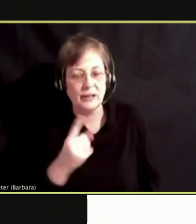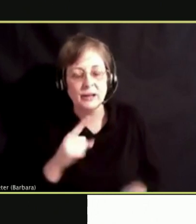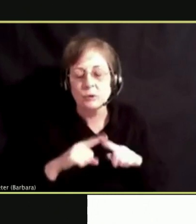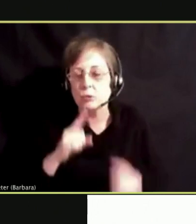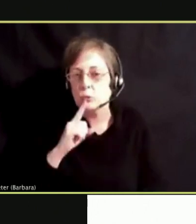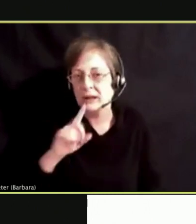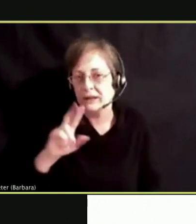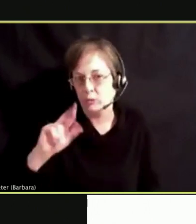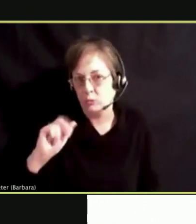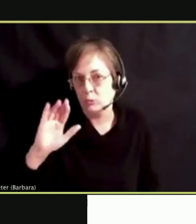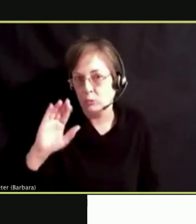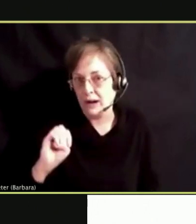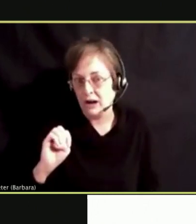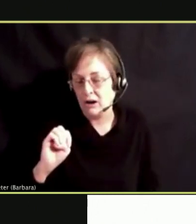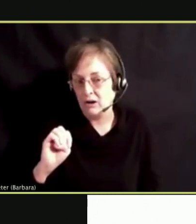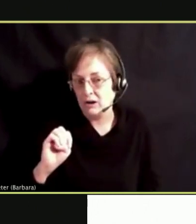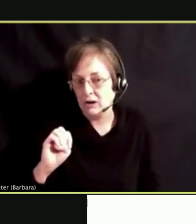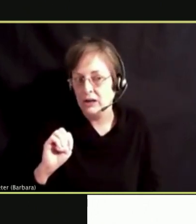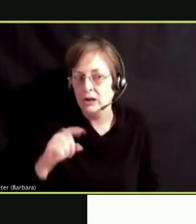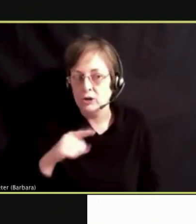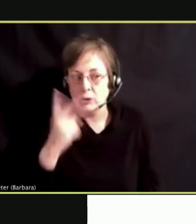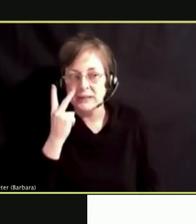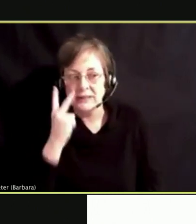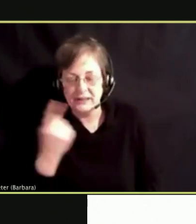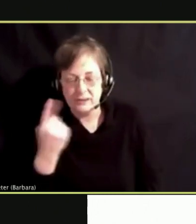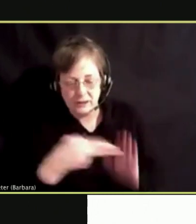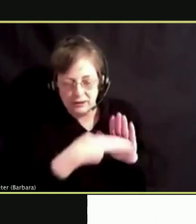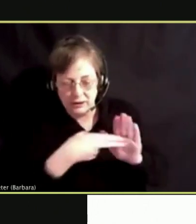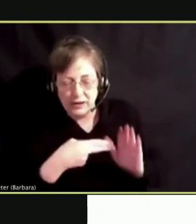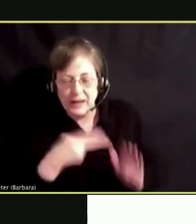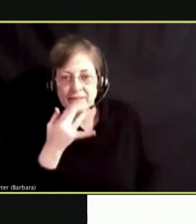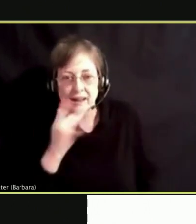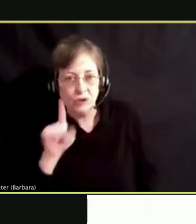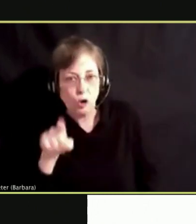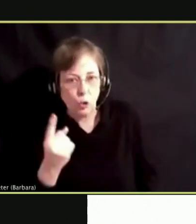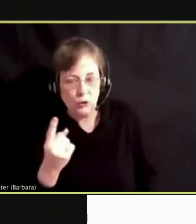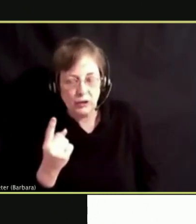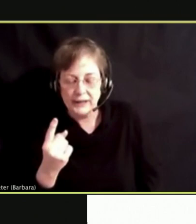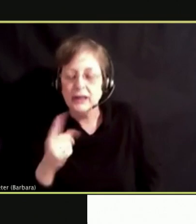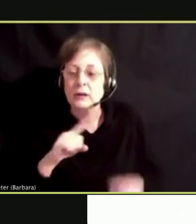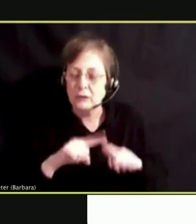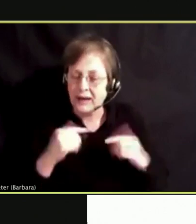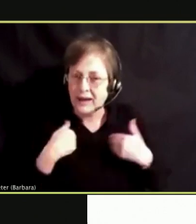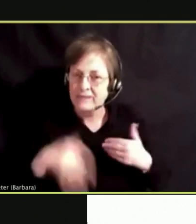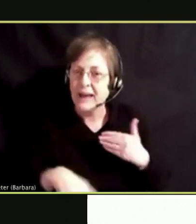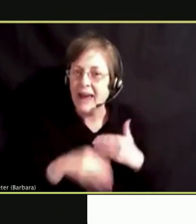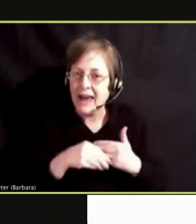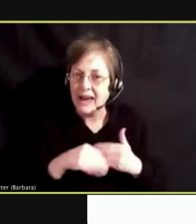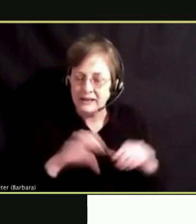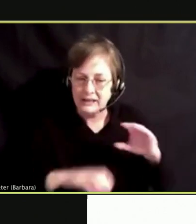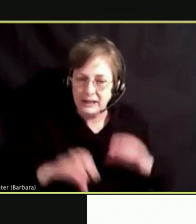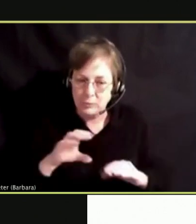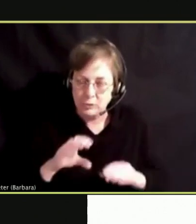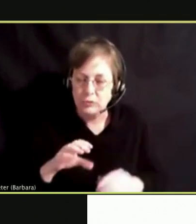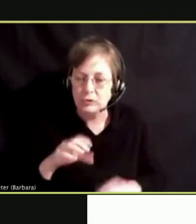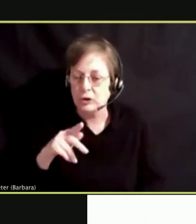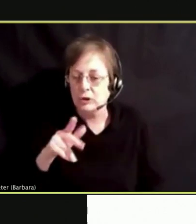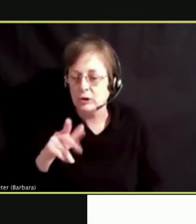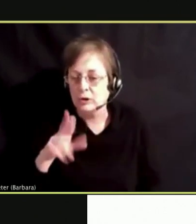EVEN IF YOU SEE SOMETHING THAT IS FLAVOR ONLY, THEIR ADDED INGREDIENTS SUCH AS VEGETABLE GLYCERIN, ETC.